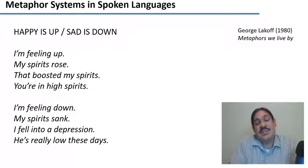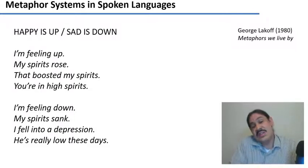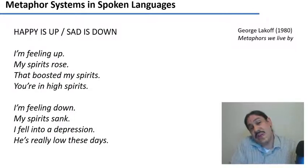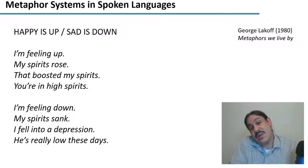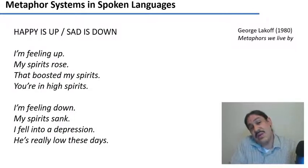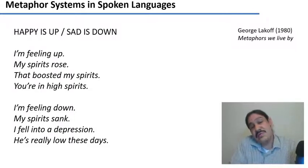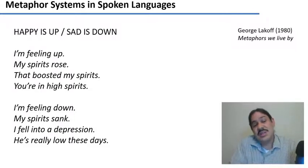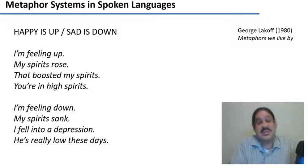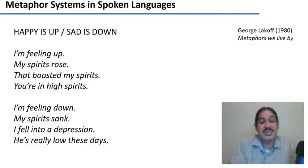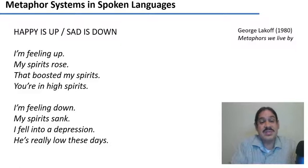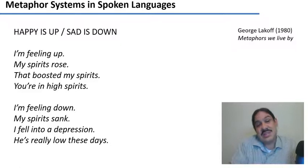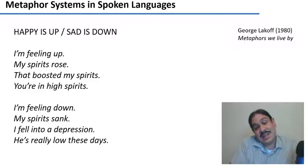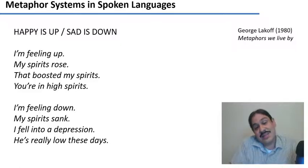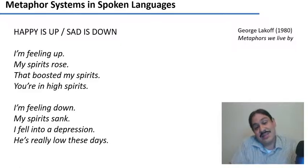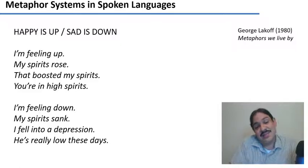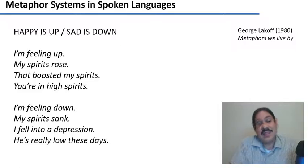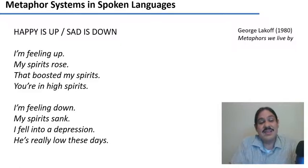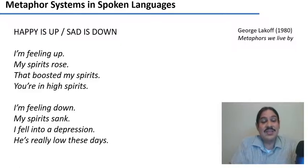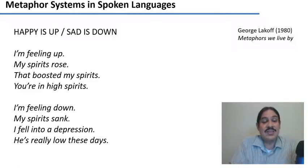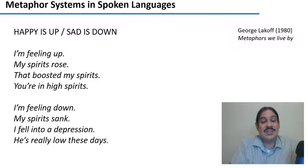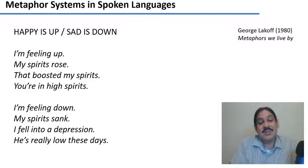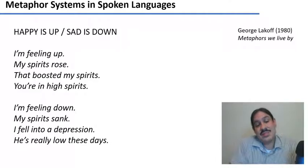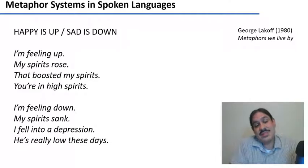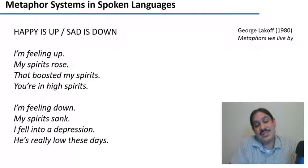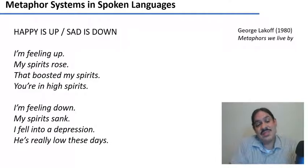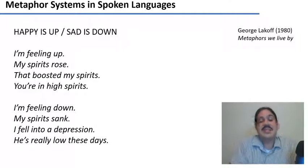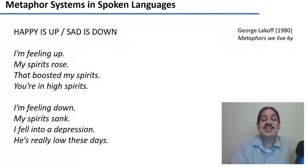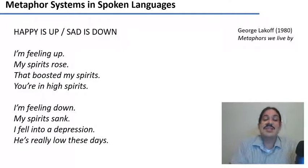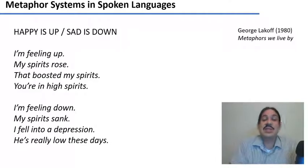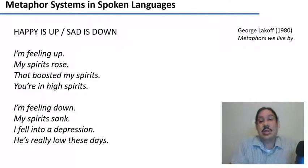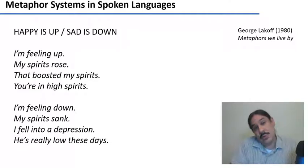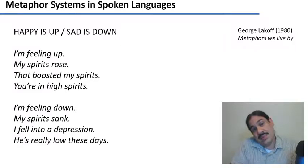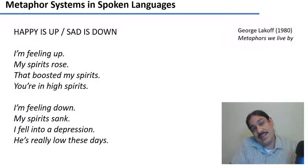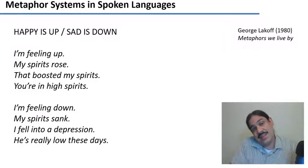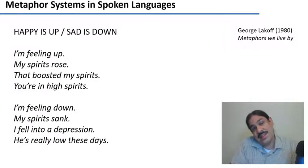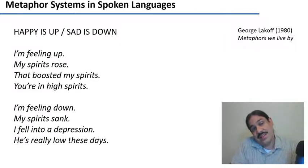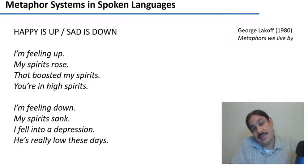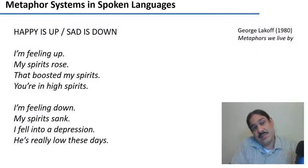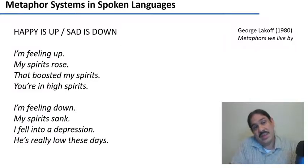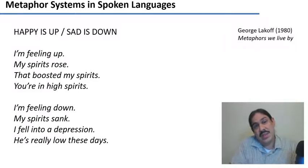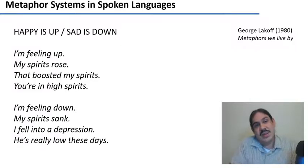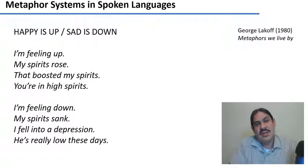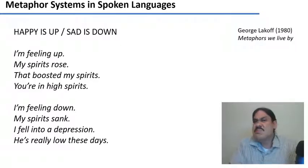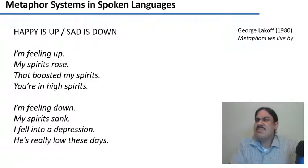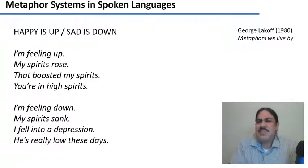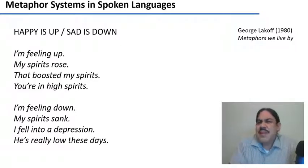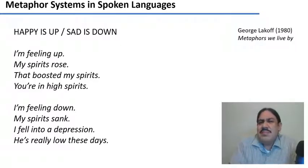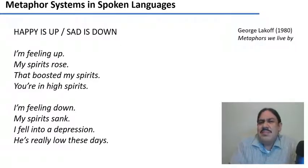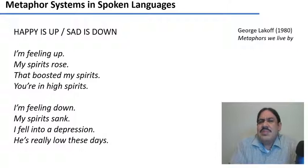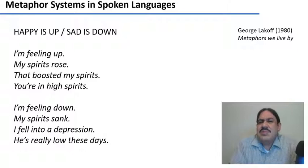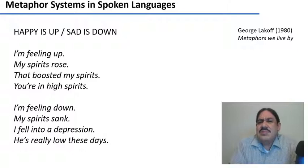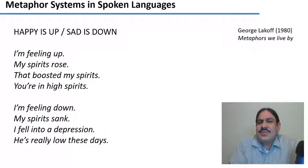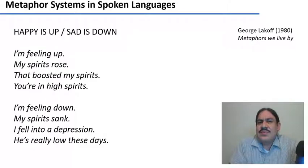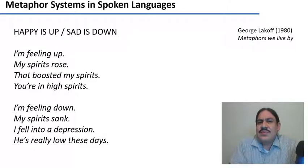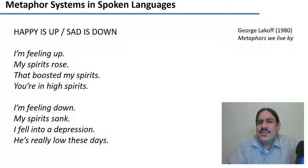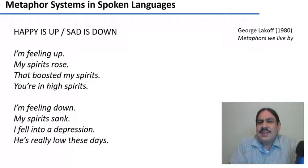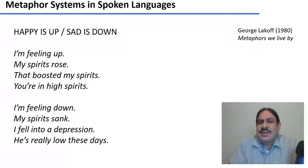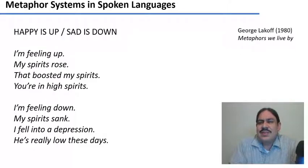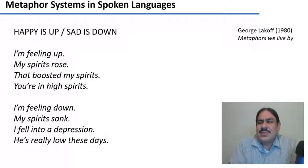for example, 'time' is 'money,' like you spend money but you spend time, but you also save time. you invest